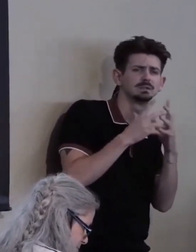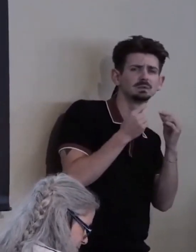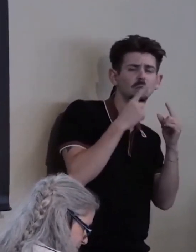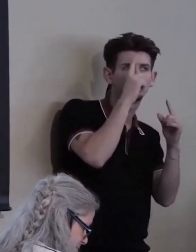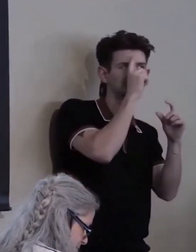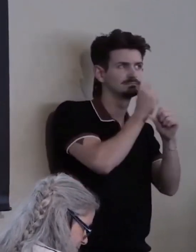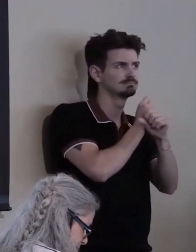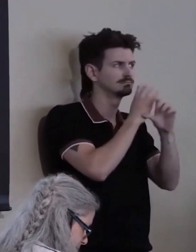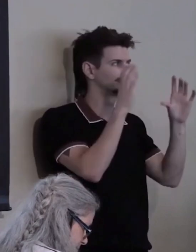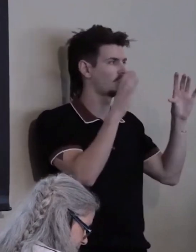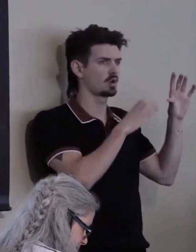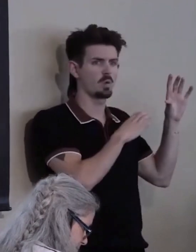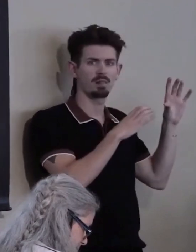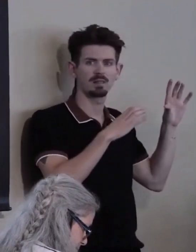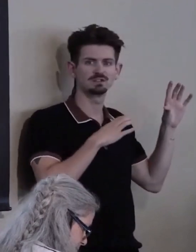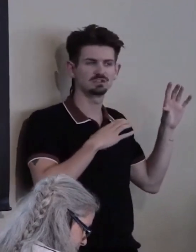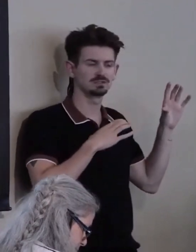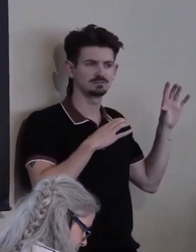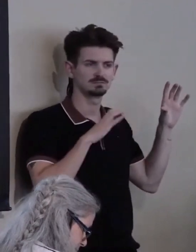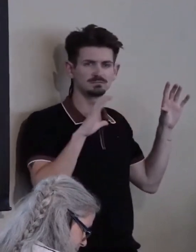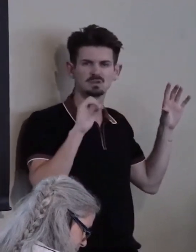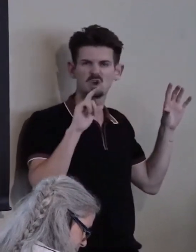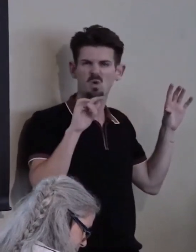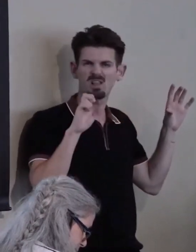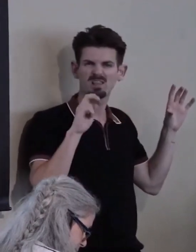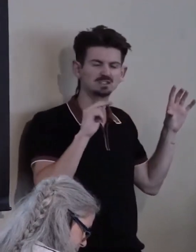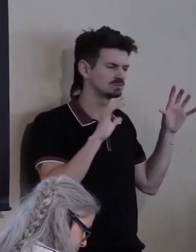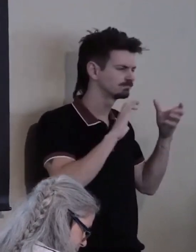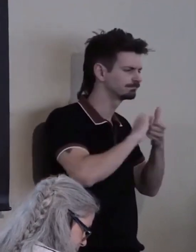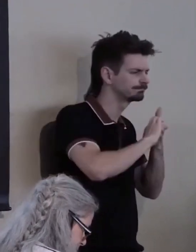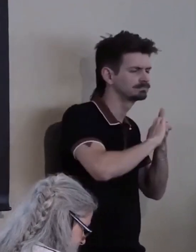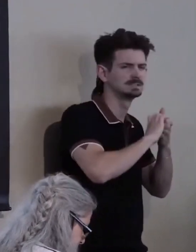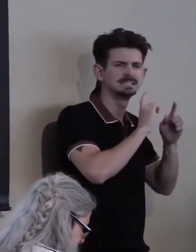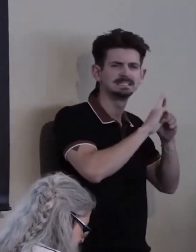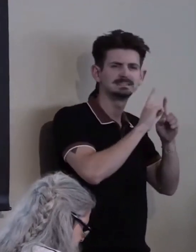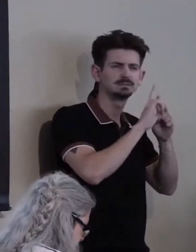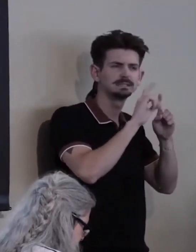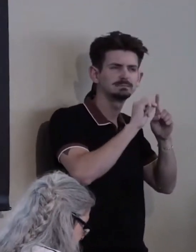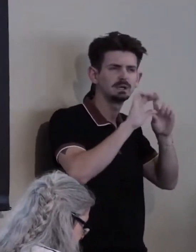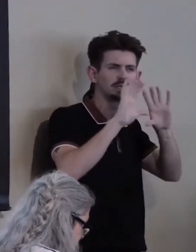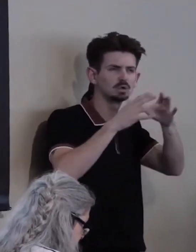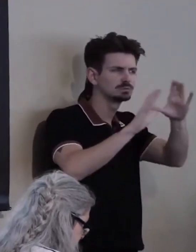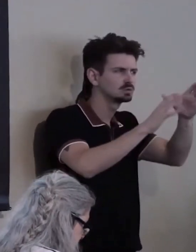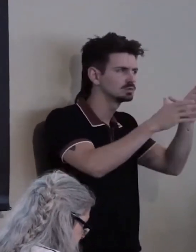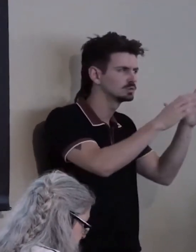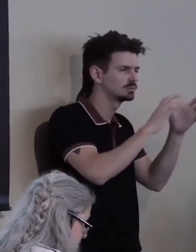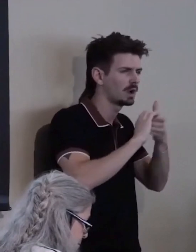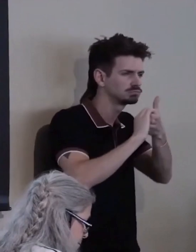that would bring disability groups together with a common agenda